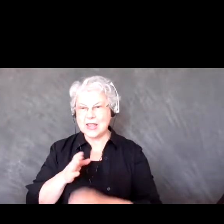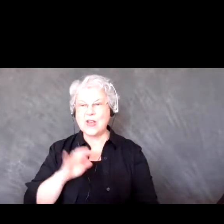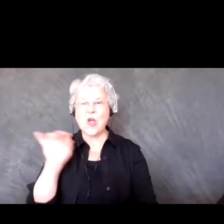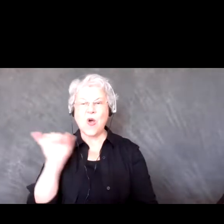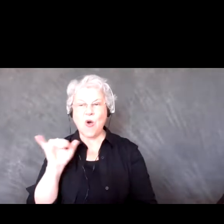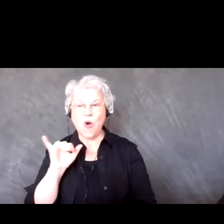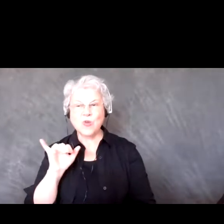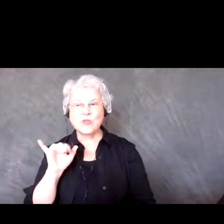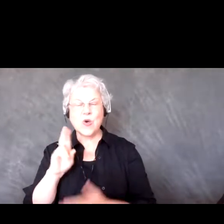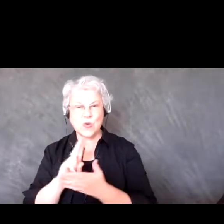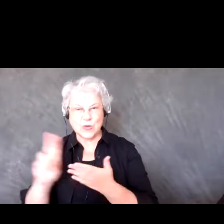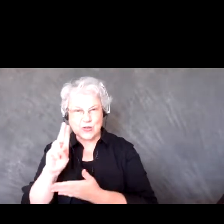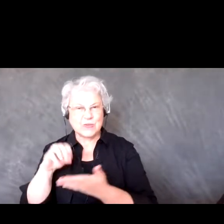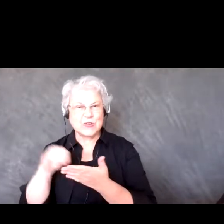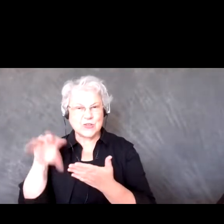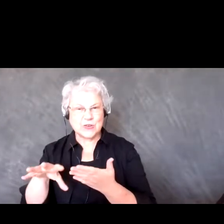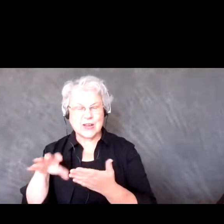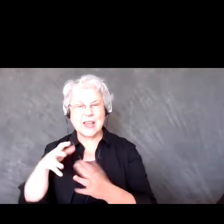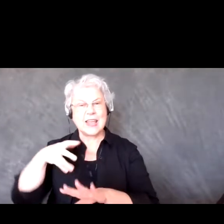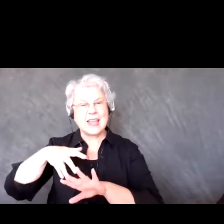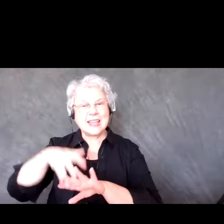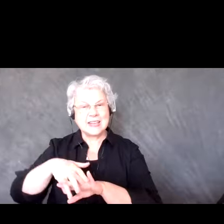in the Indigenous community planning program and doing